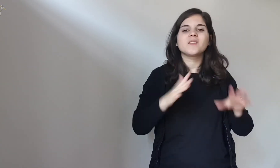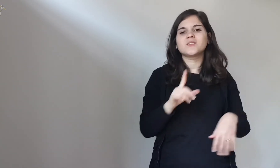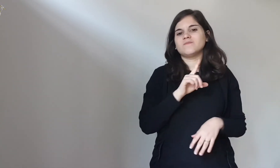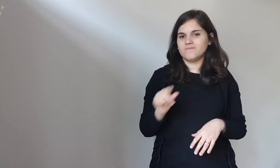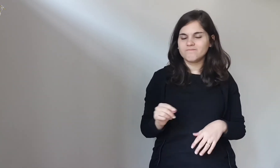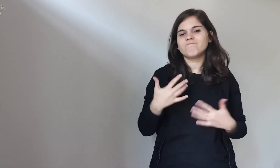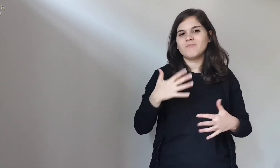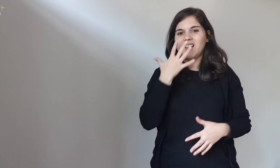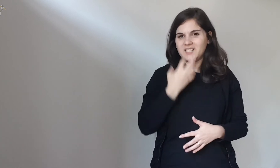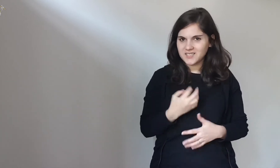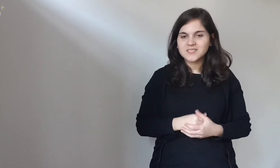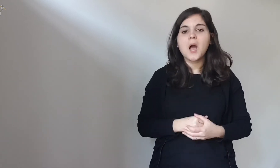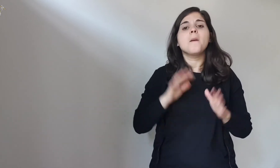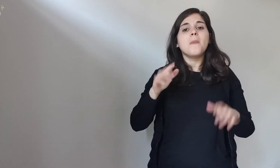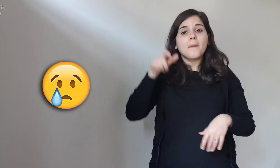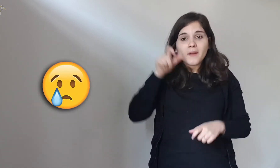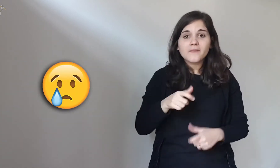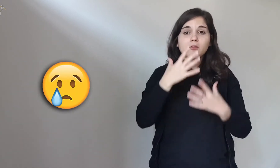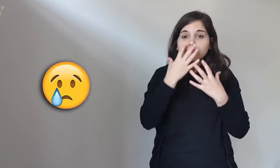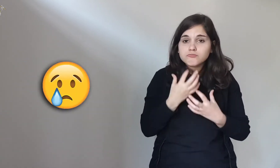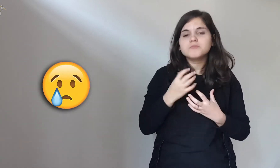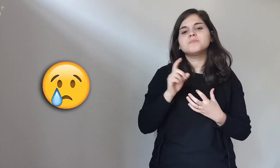Then you go home with a sad heart, but does it have to be sad?